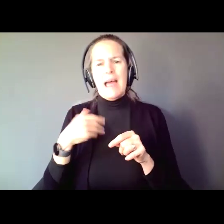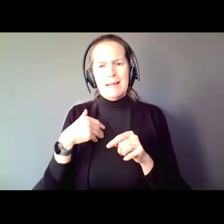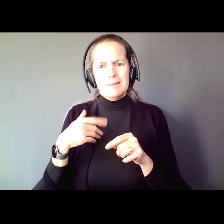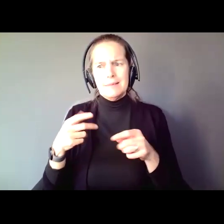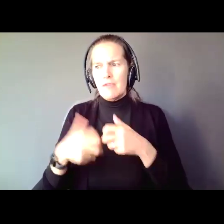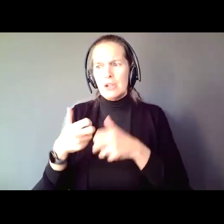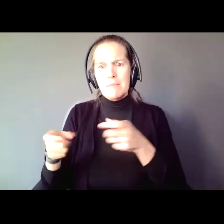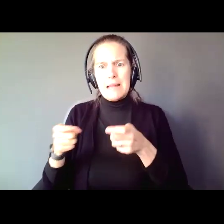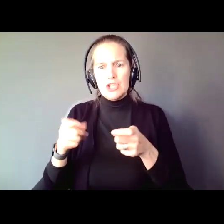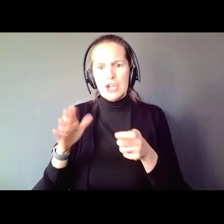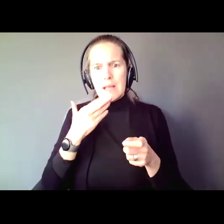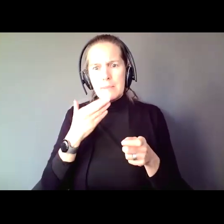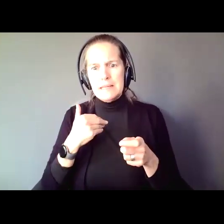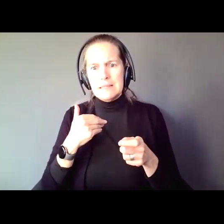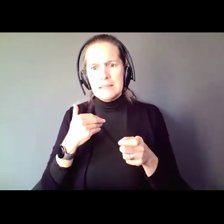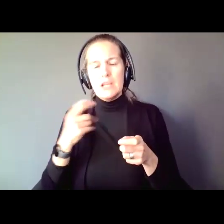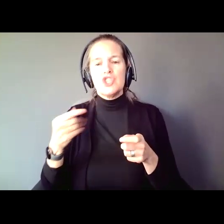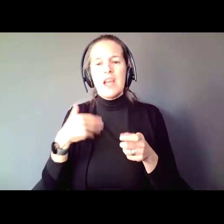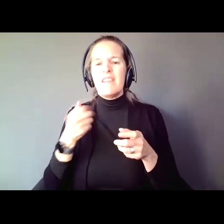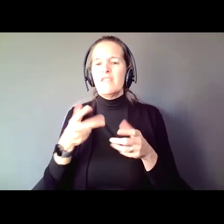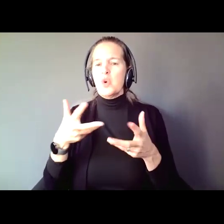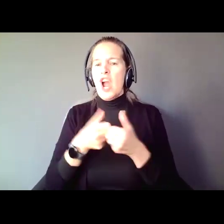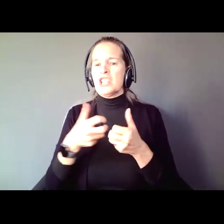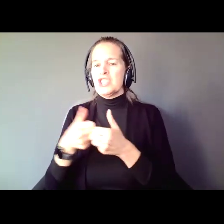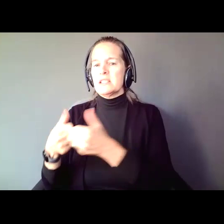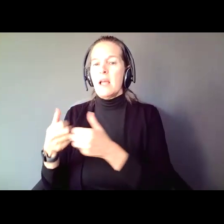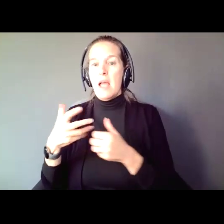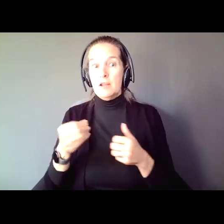She is exactly the kind of person who would be in an institution in 1995. But do you know